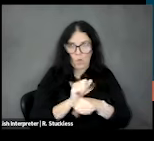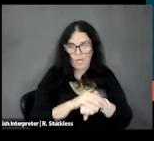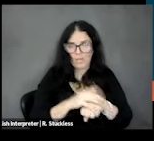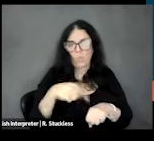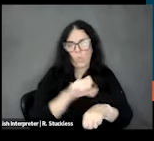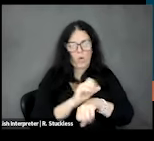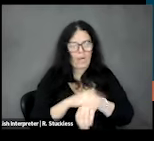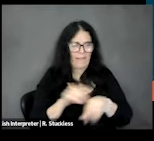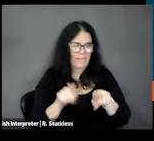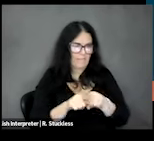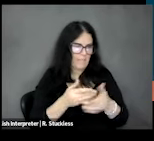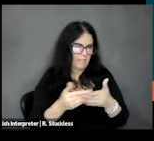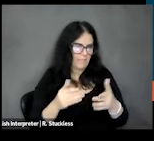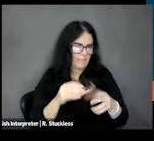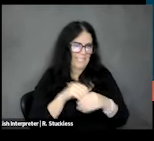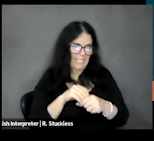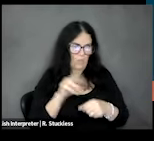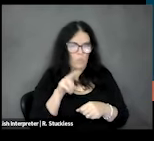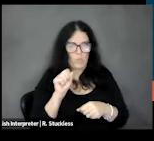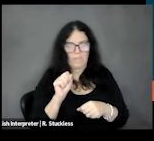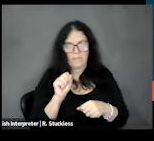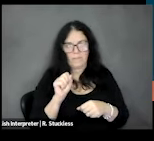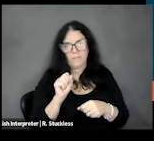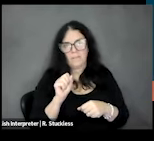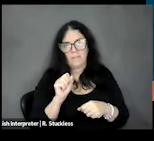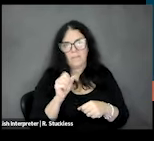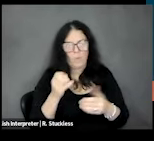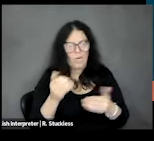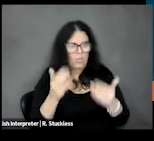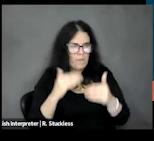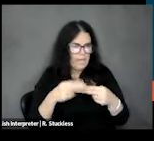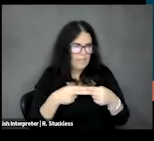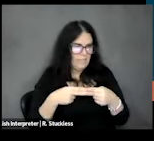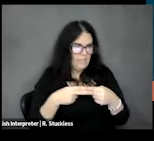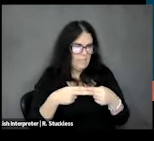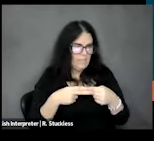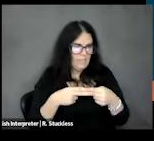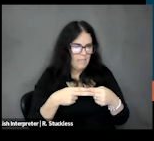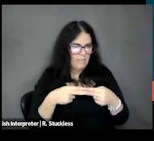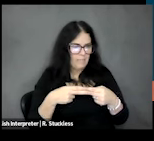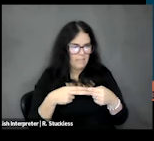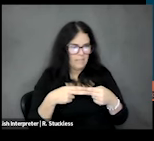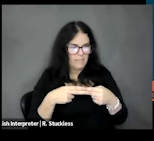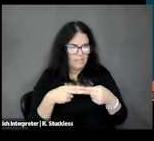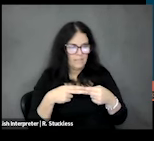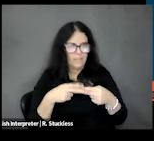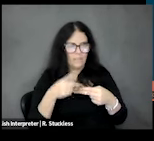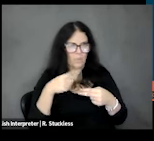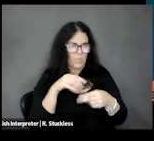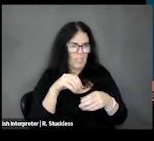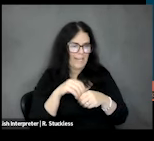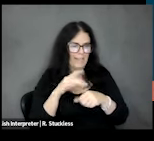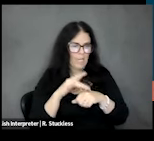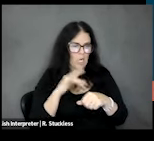things, but in the US, we're in the early stages.